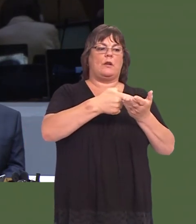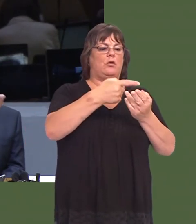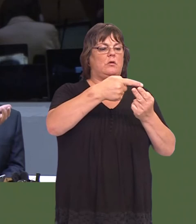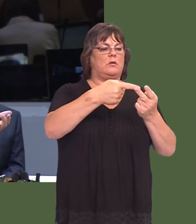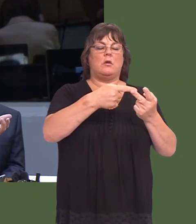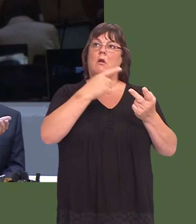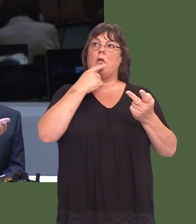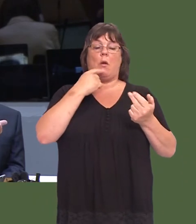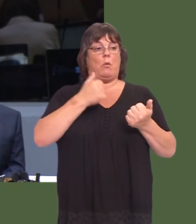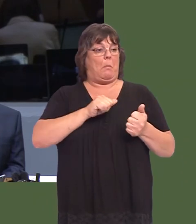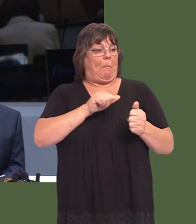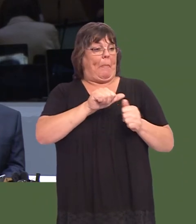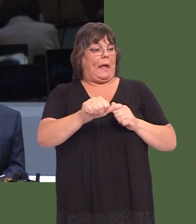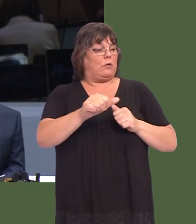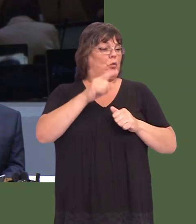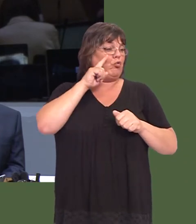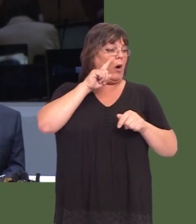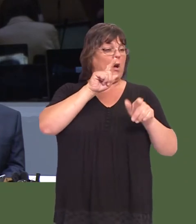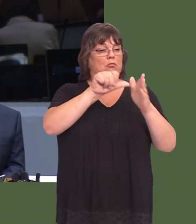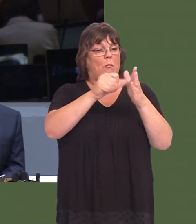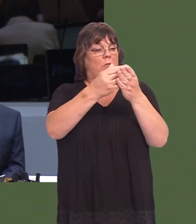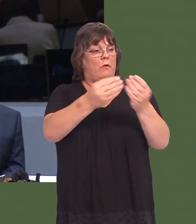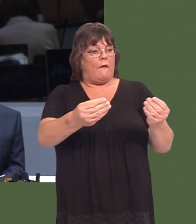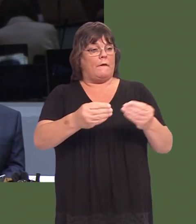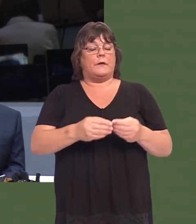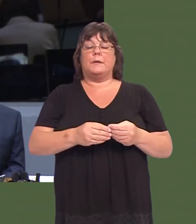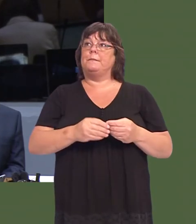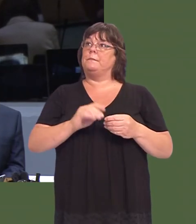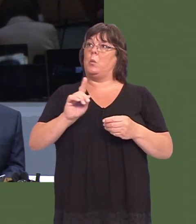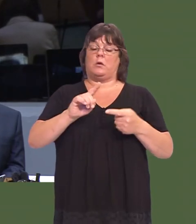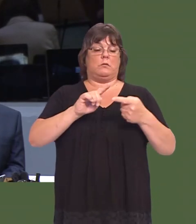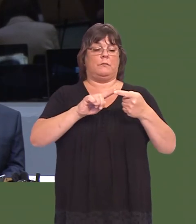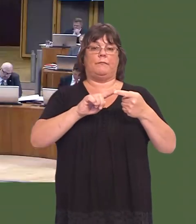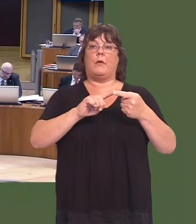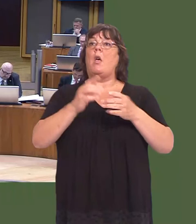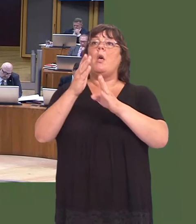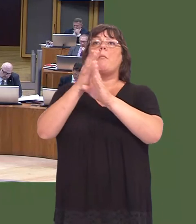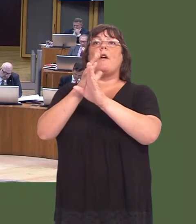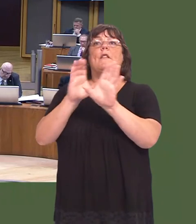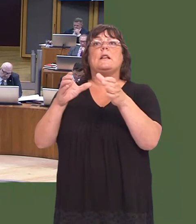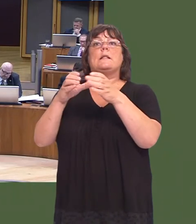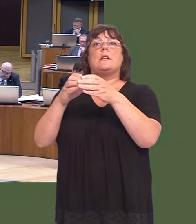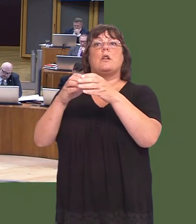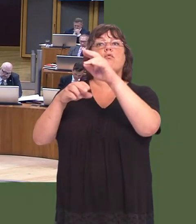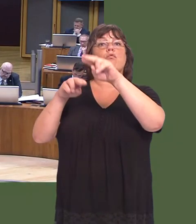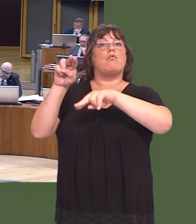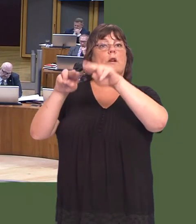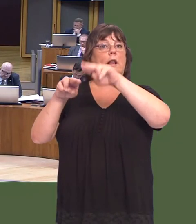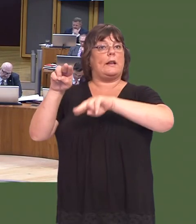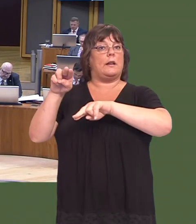solution to this situation, namely regulating the private sector, as Hefin David mentioned,